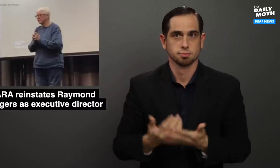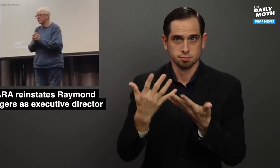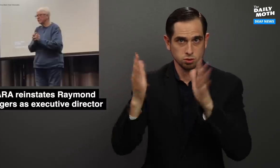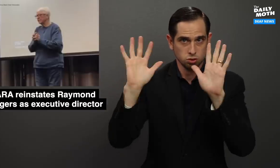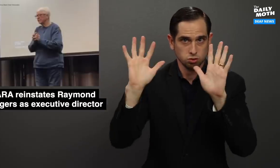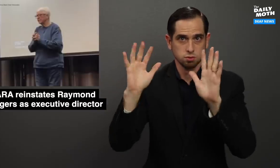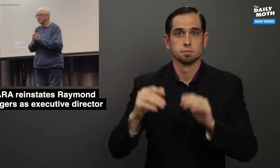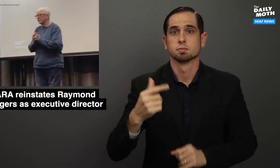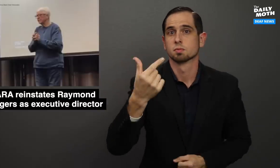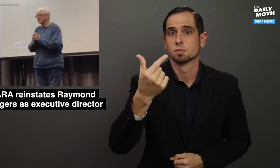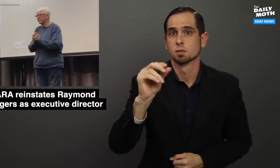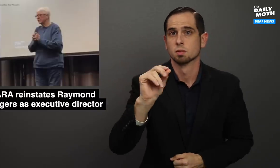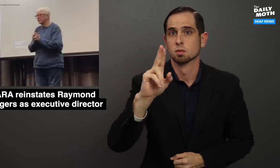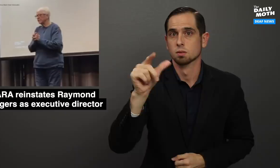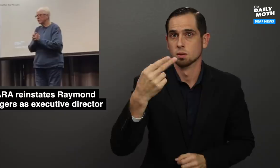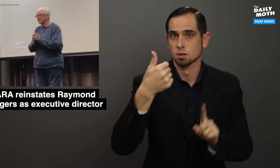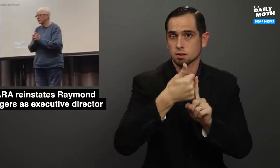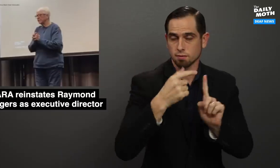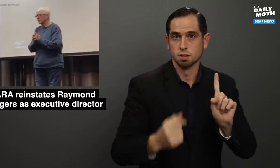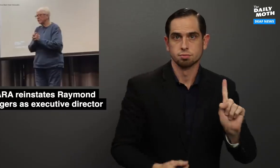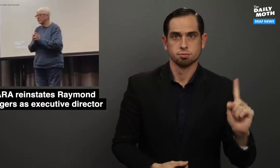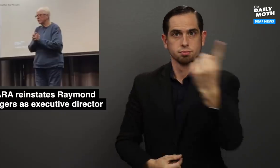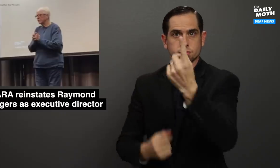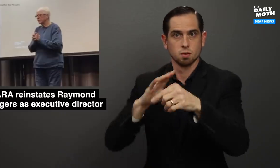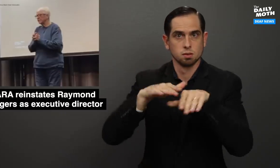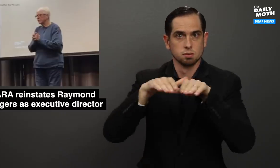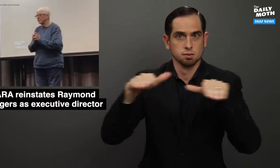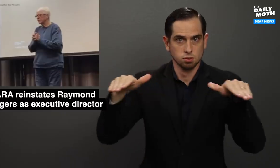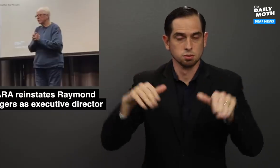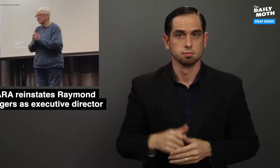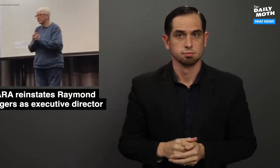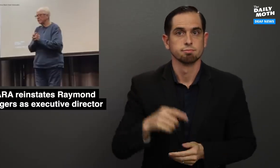Gough then took the stage.